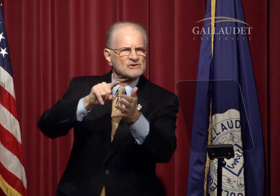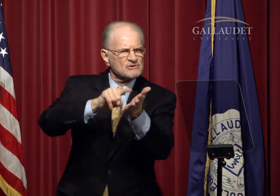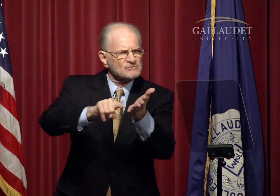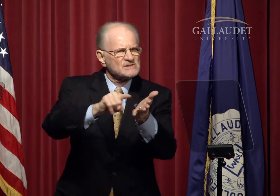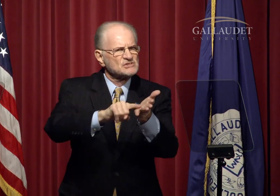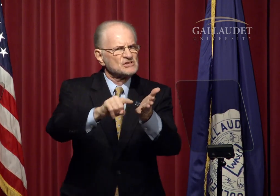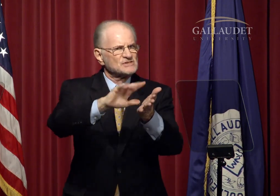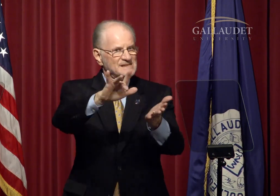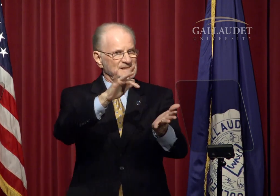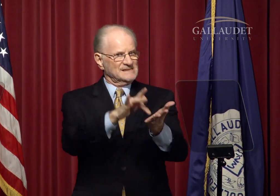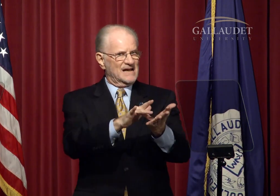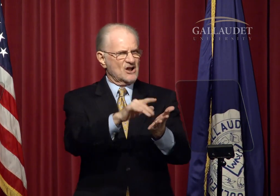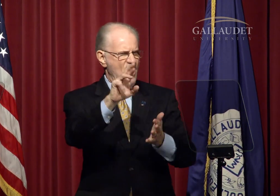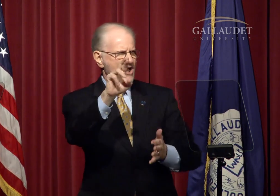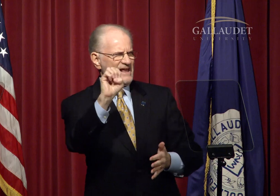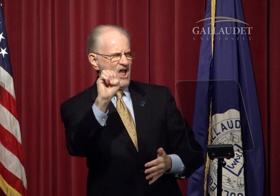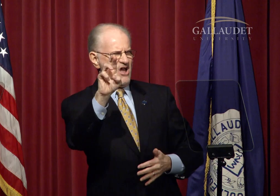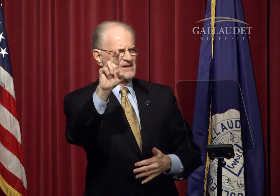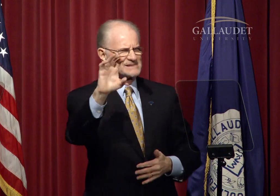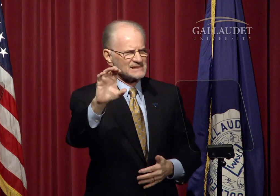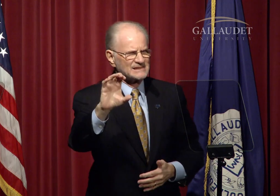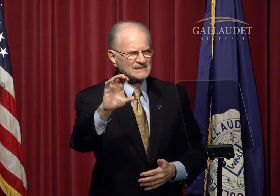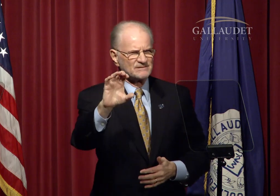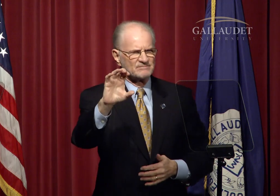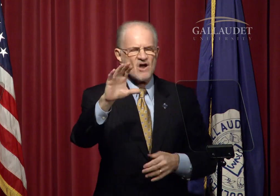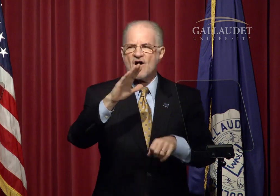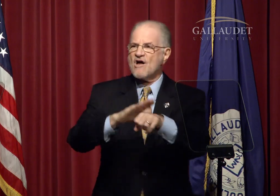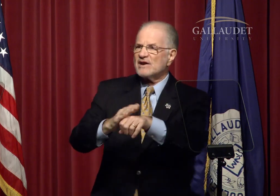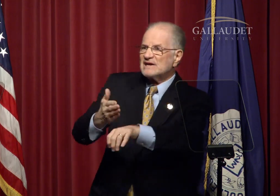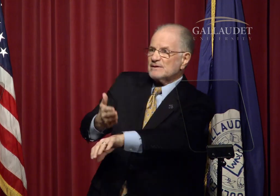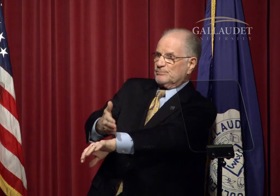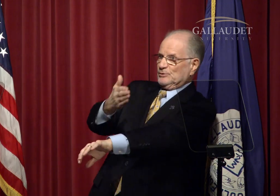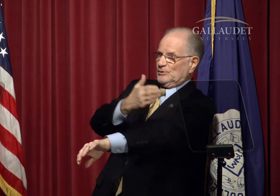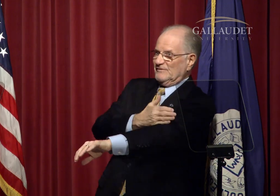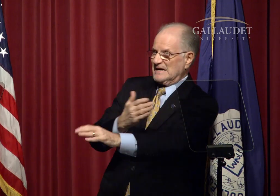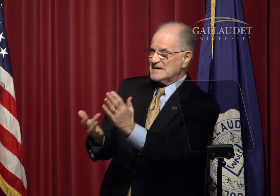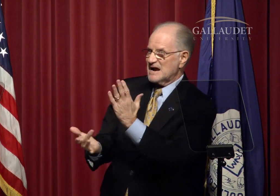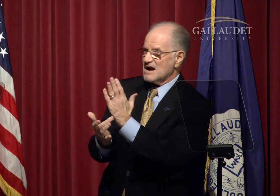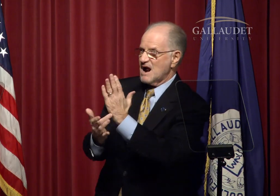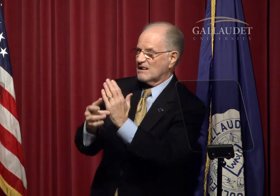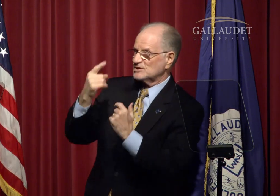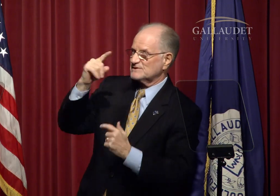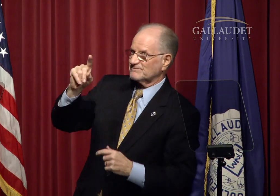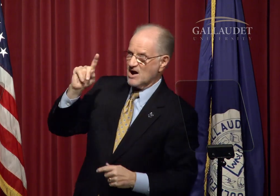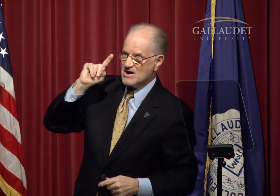National Institute on Disability and Rehabilitation Research